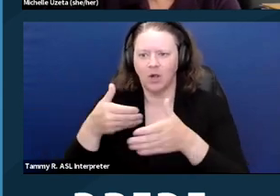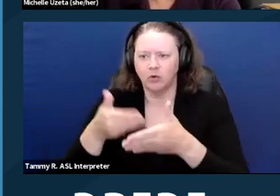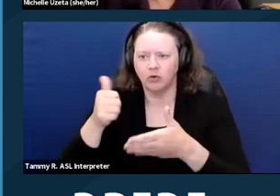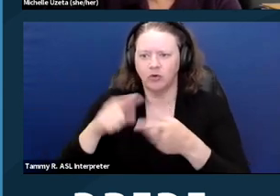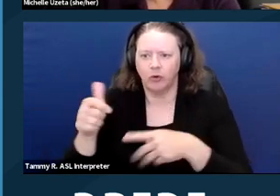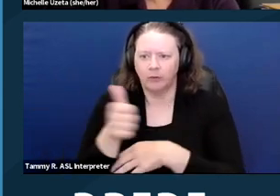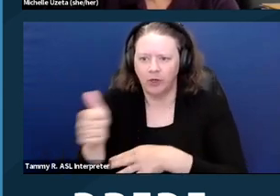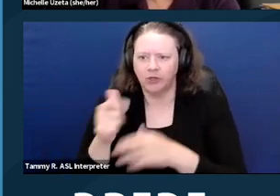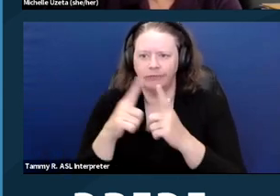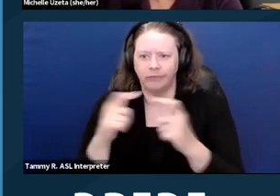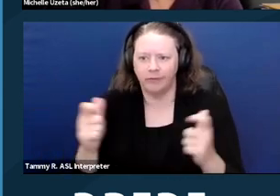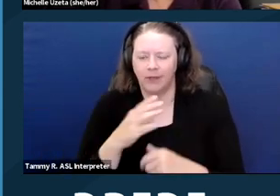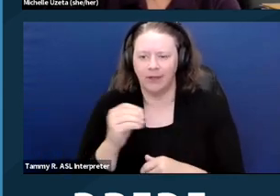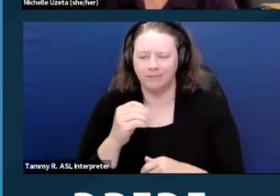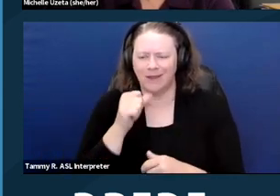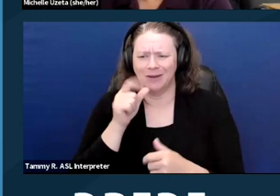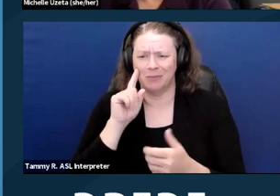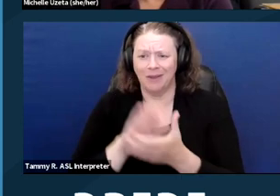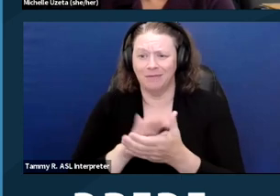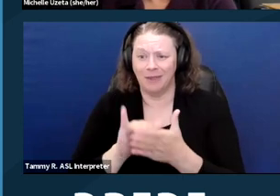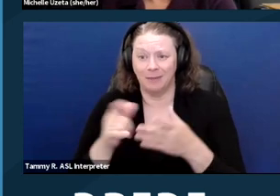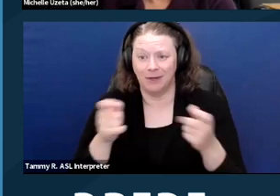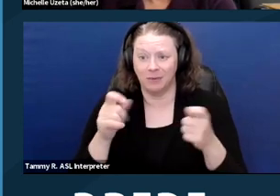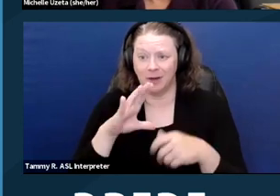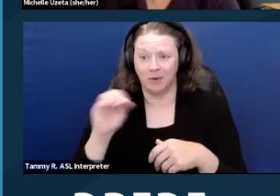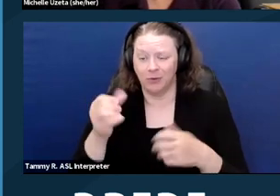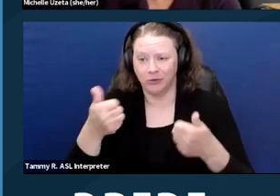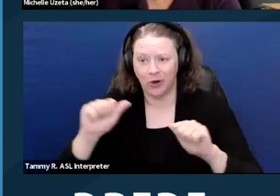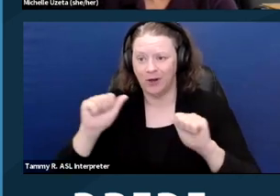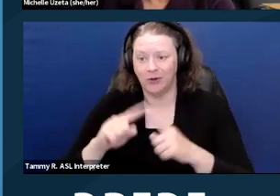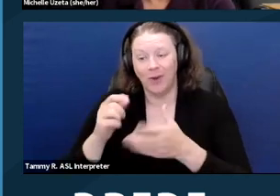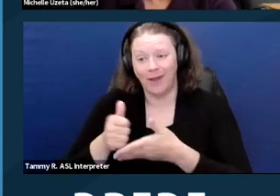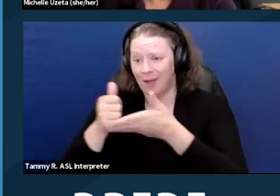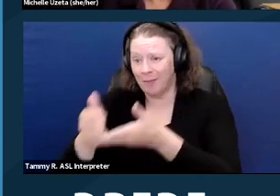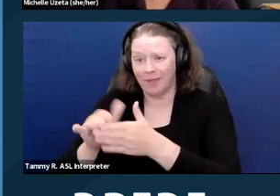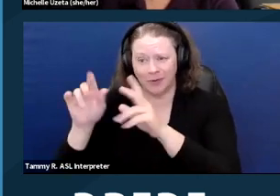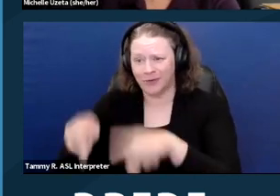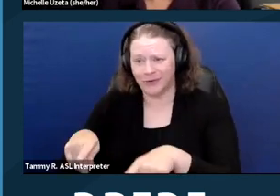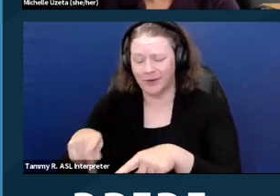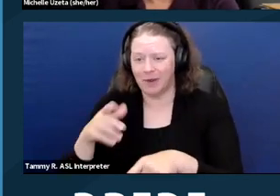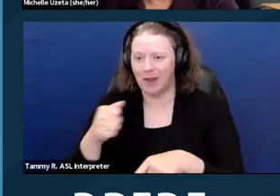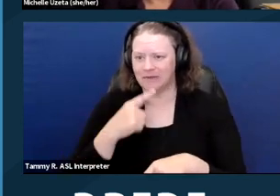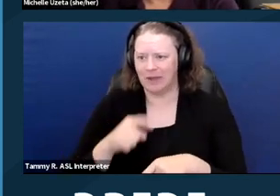And I don't believe the management company was trying to help that person by steering them in that direction,